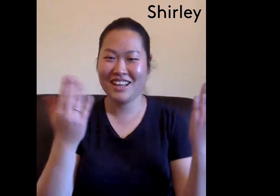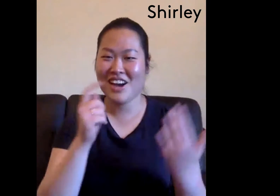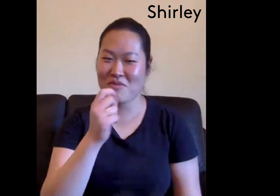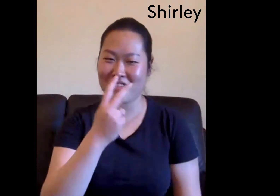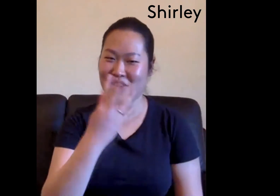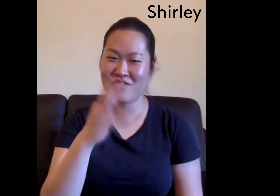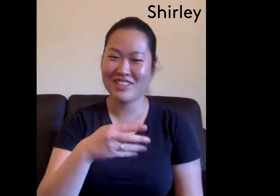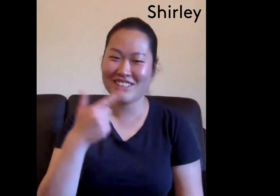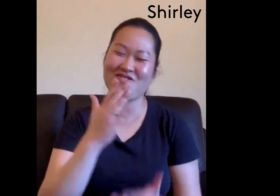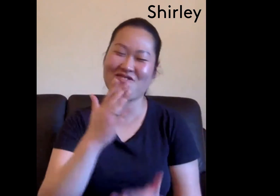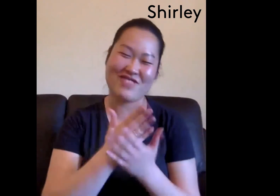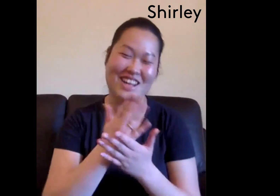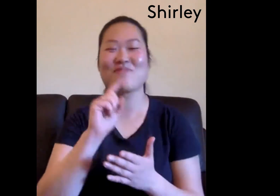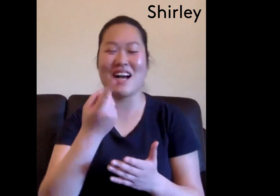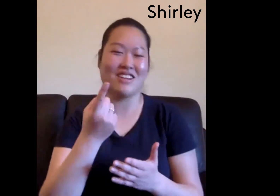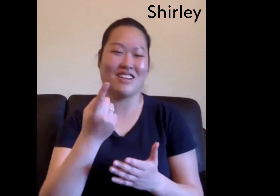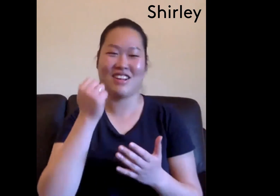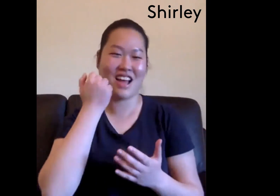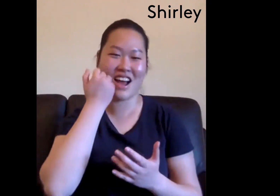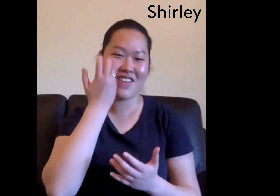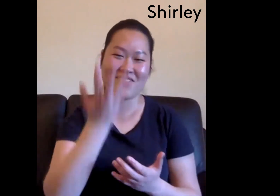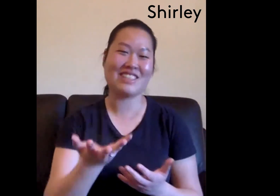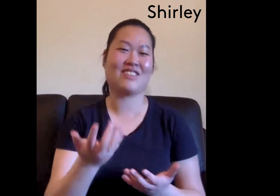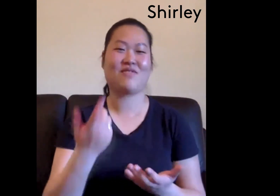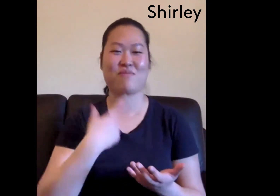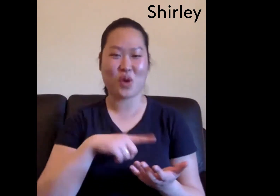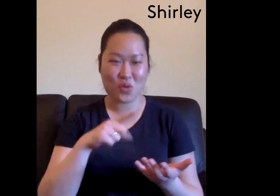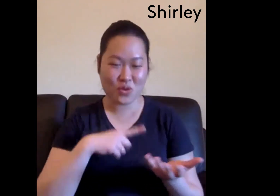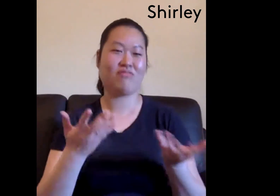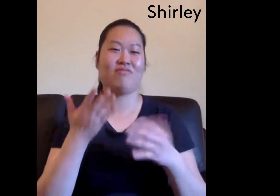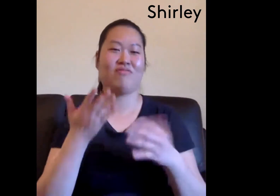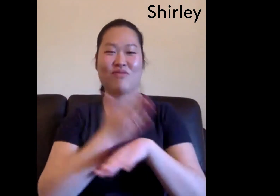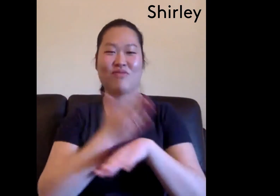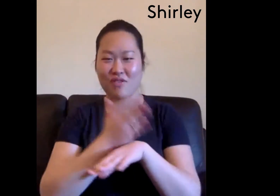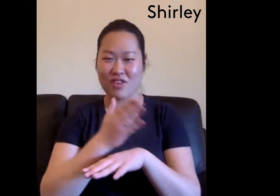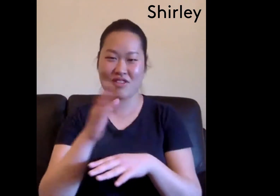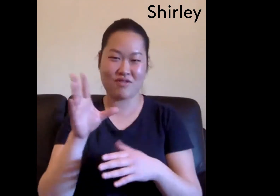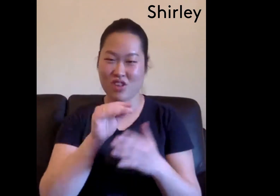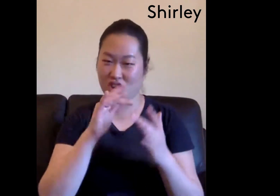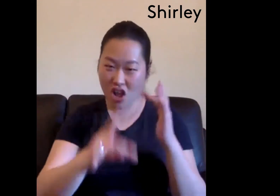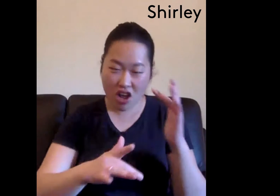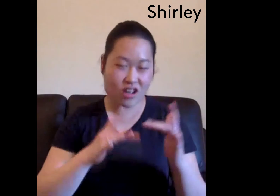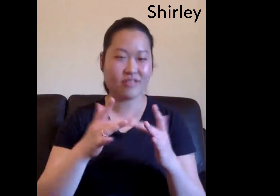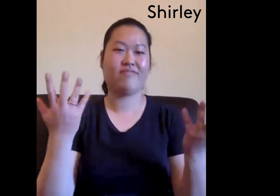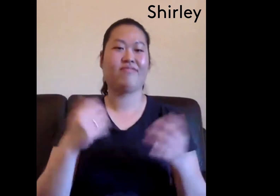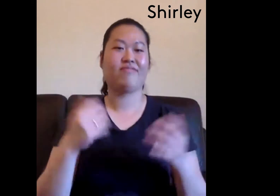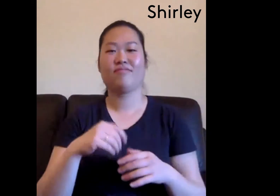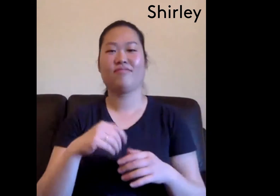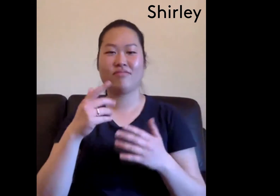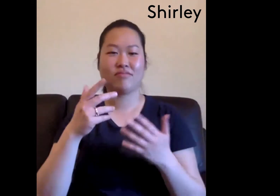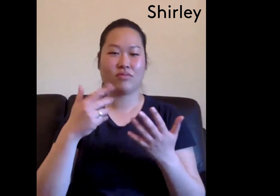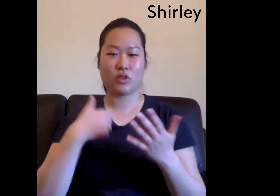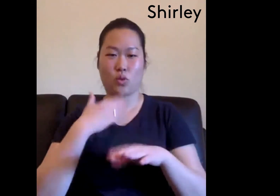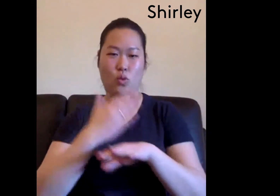Every single day. I'm on it almost 24 7. Um, I would say every day because I work online